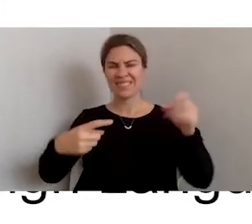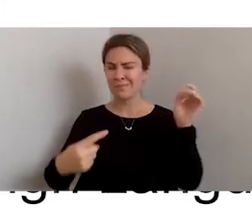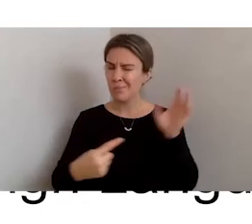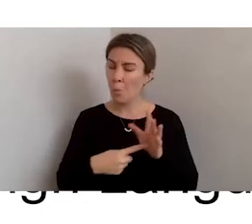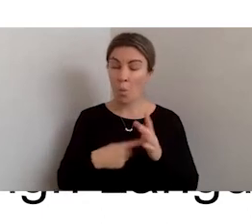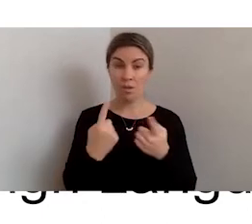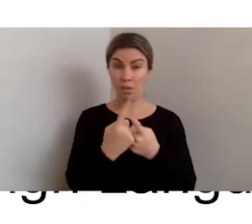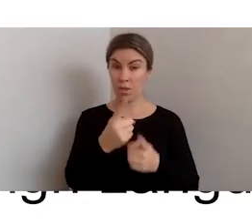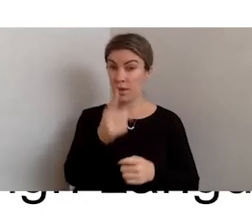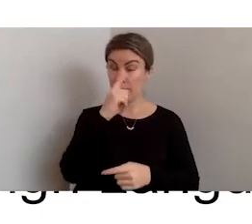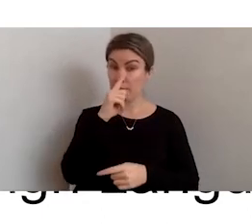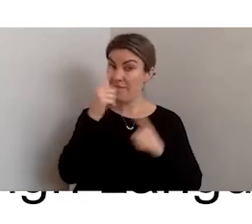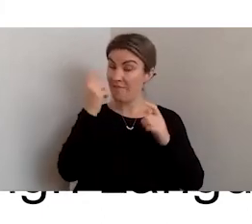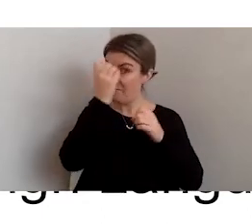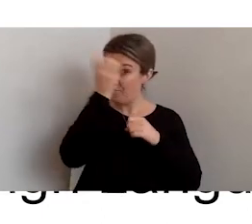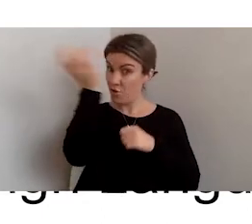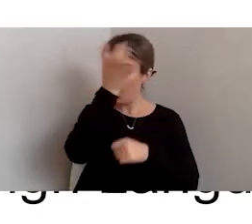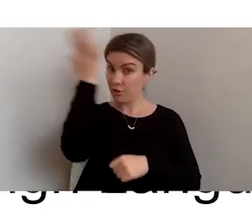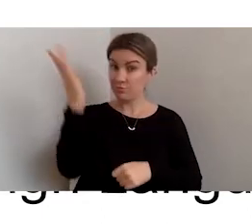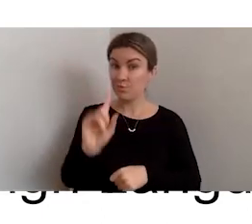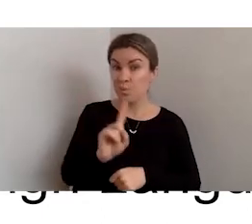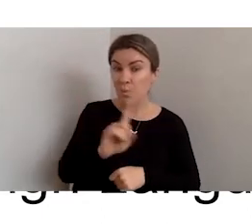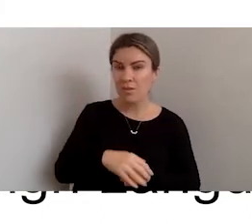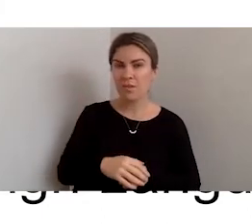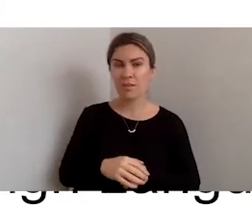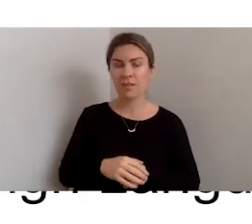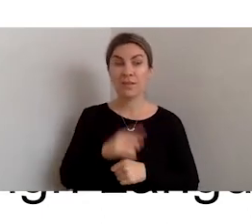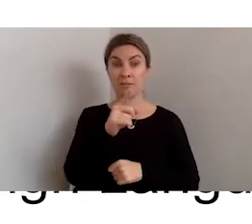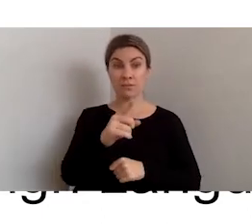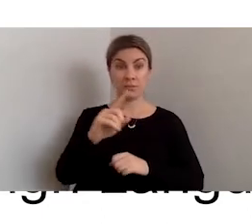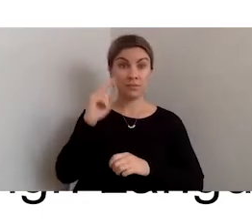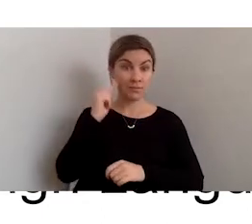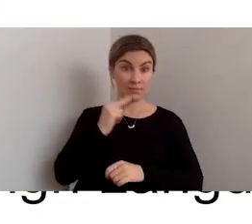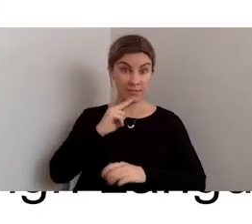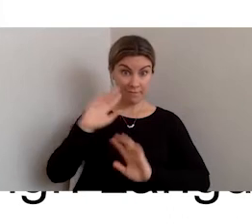is that people who are Deaf and speak Auslan - Auslan is not